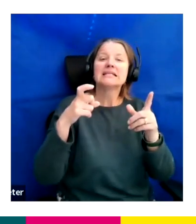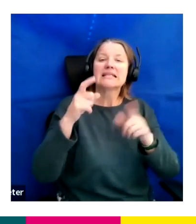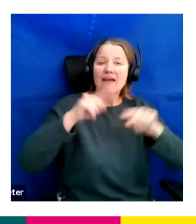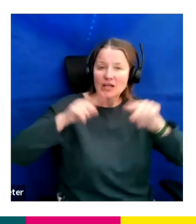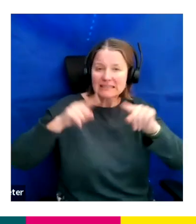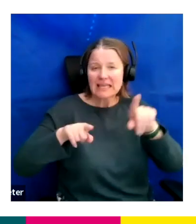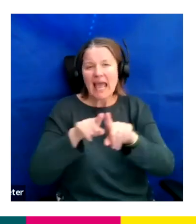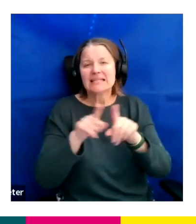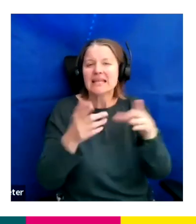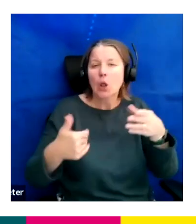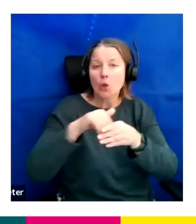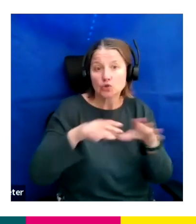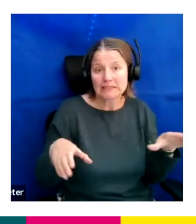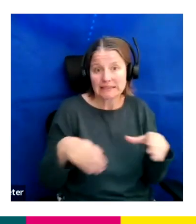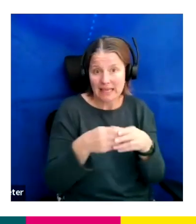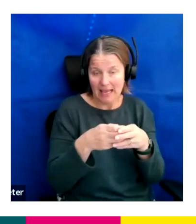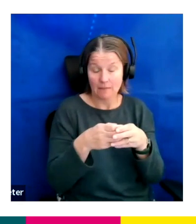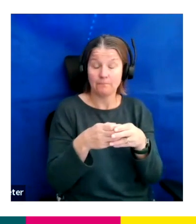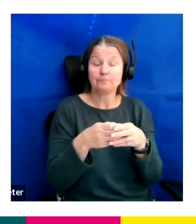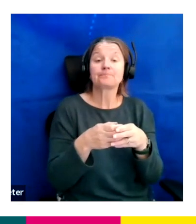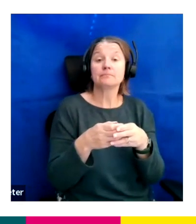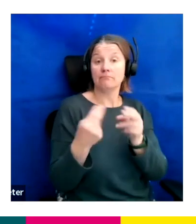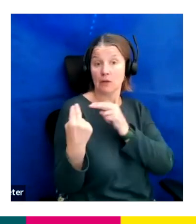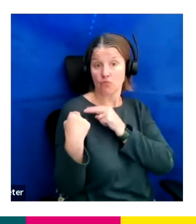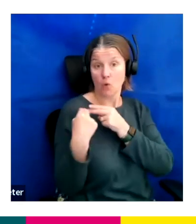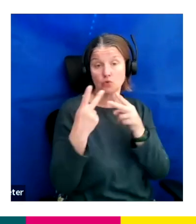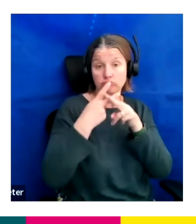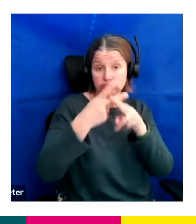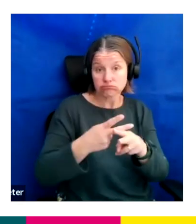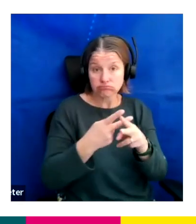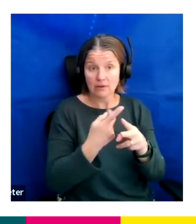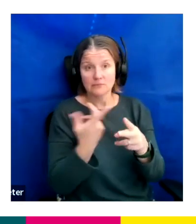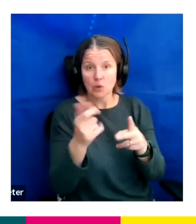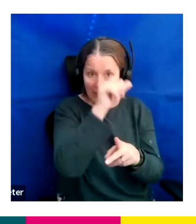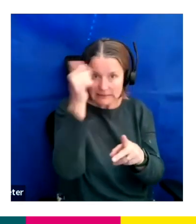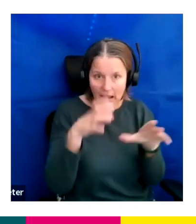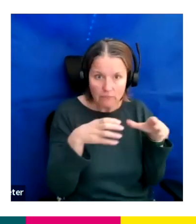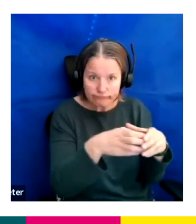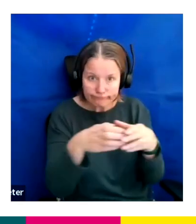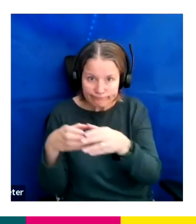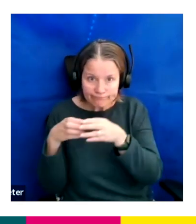So part of my role is looking after some of the talent pools that we have of kind of diverse